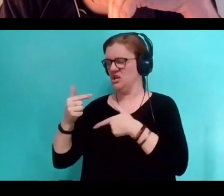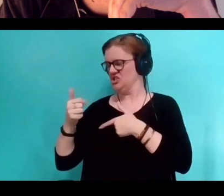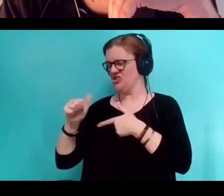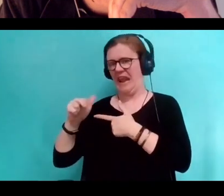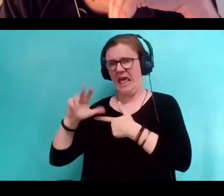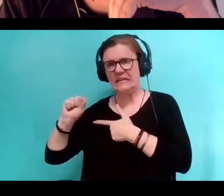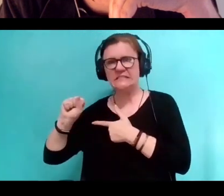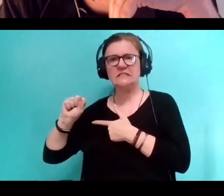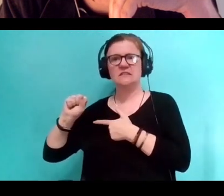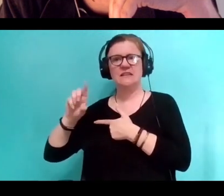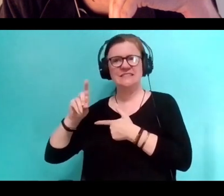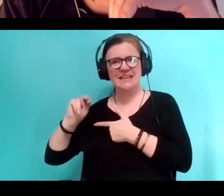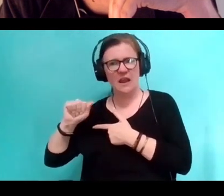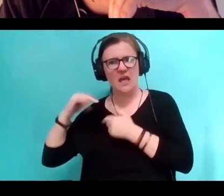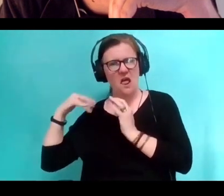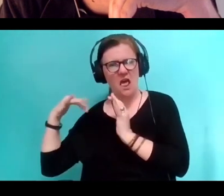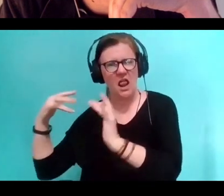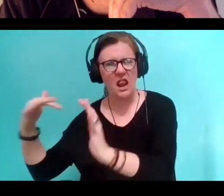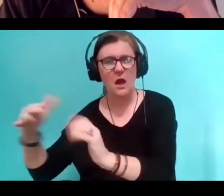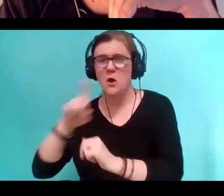I think a lot of them never would have expected of themselves.